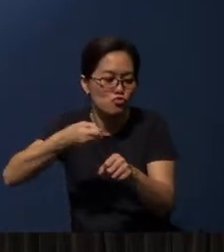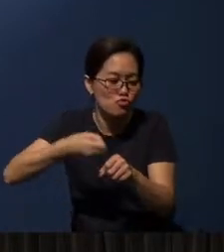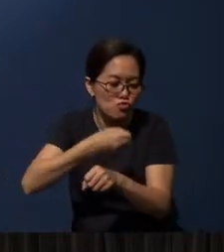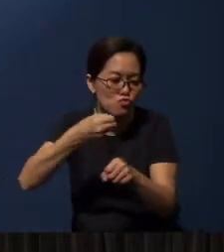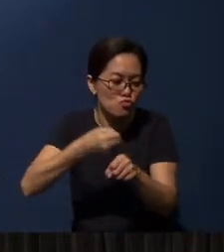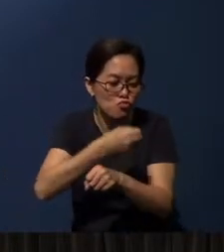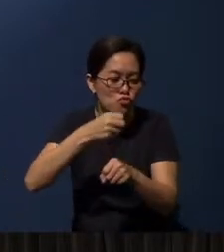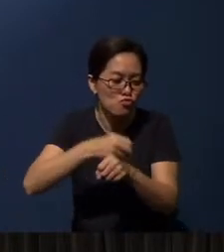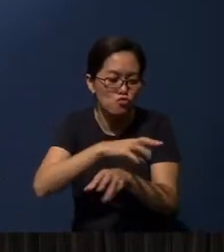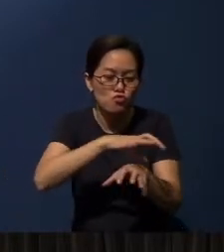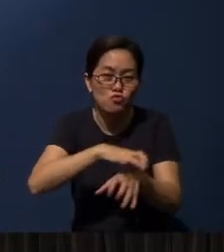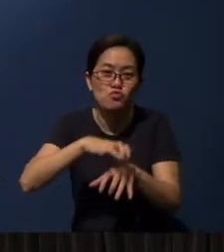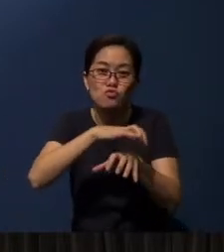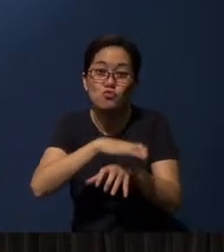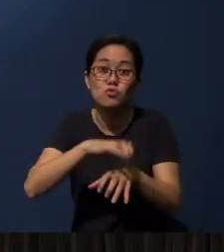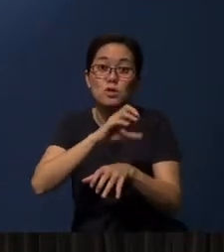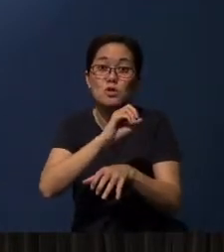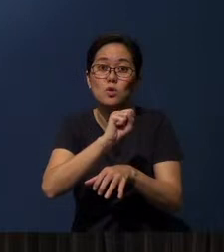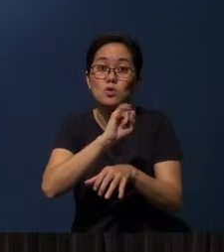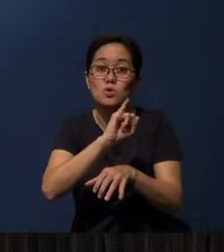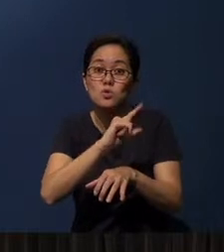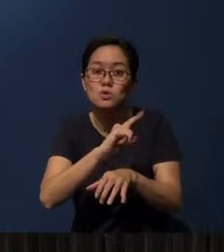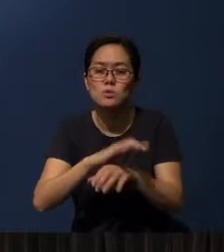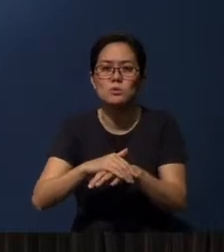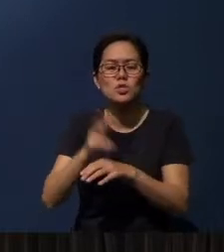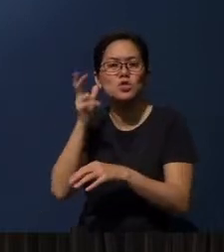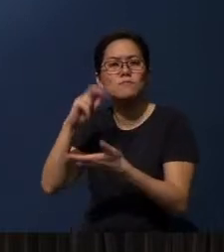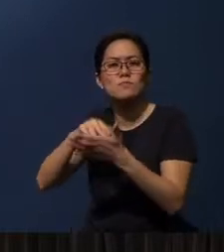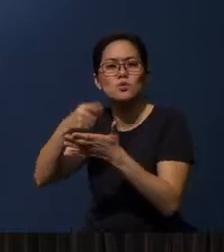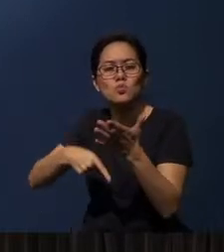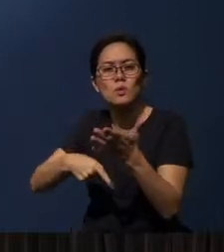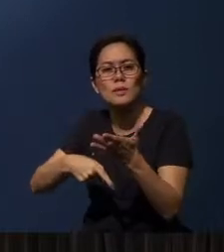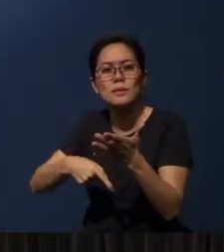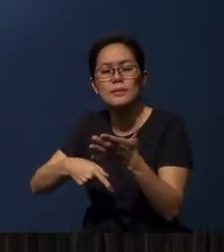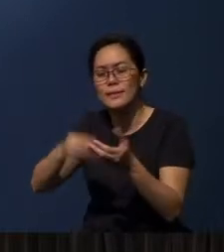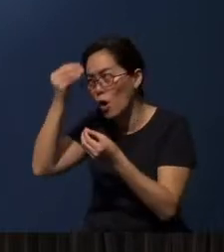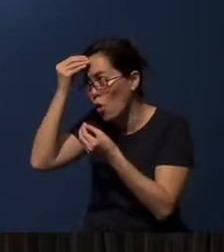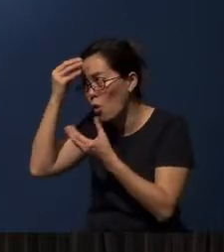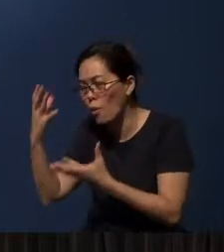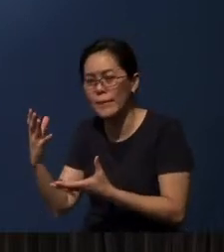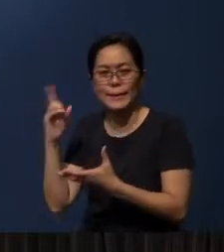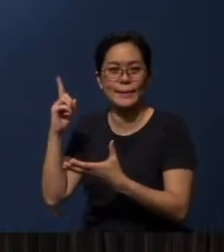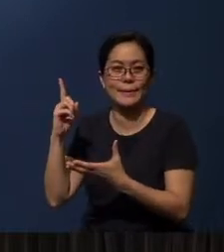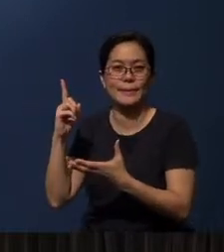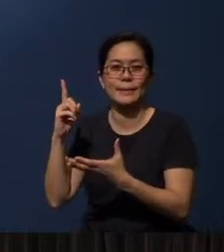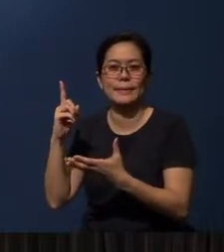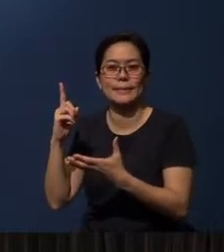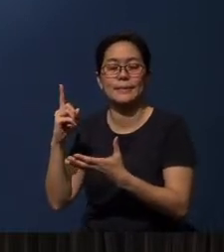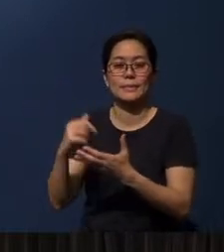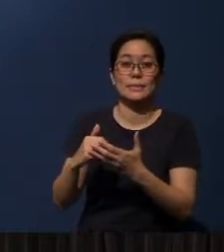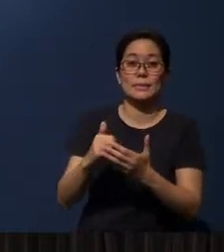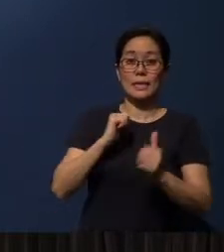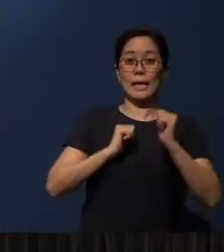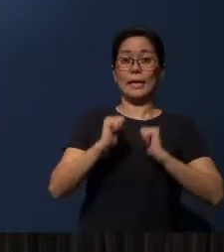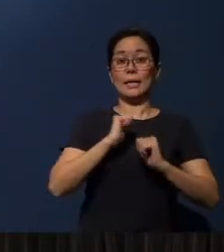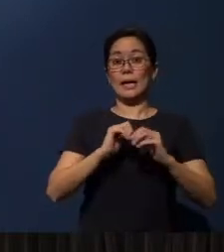Okay, now what is ‘hear’? To hear is really to obey - in the Bible, many times. It is to act in response.